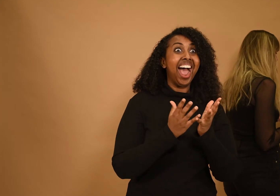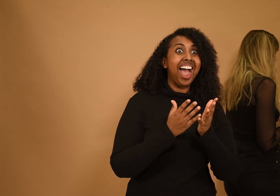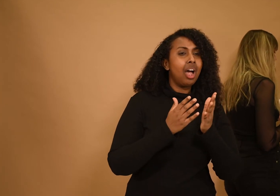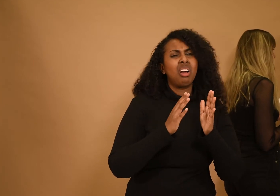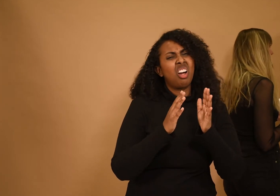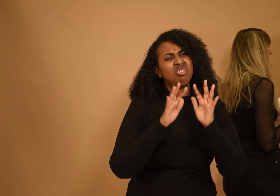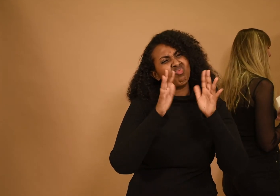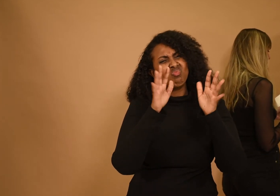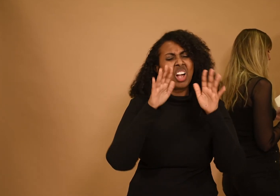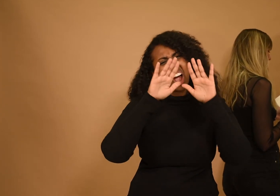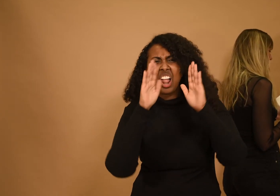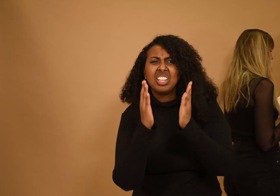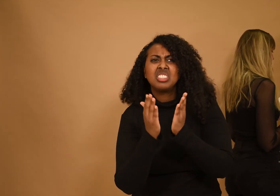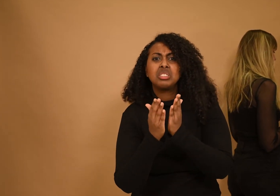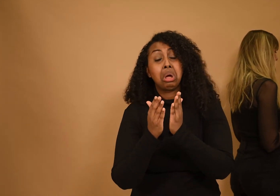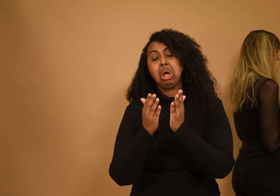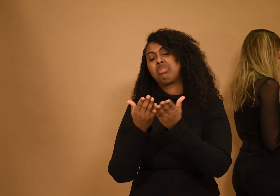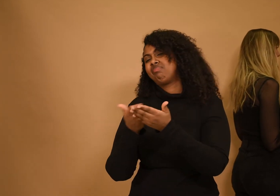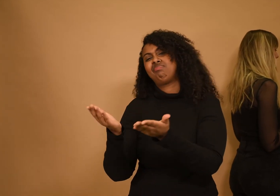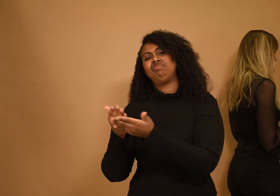not for nothing and the infinite